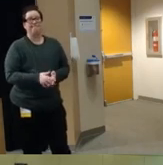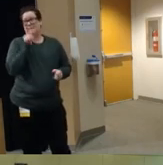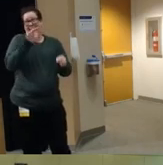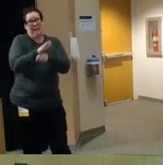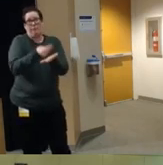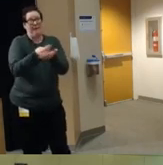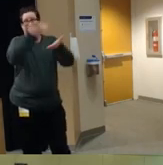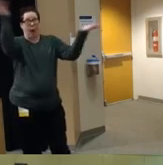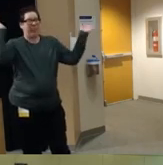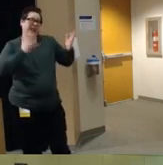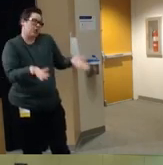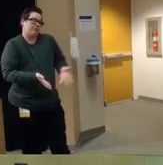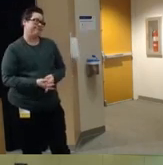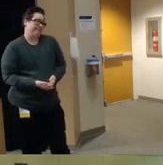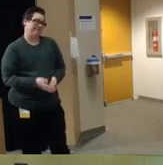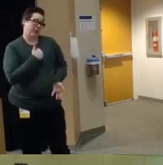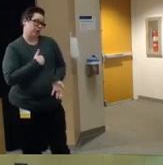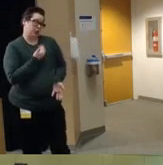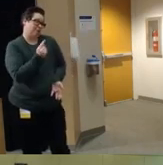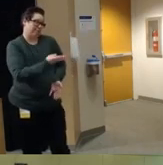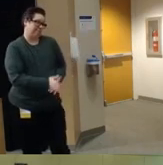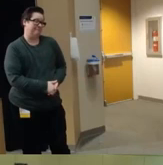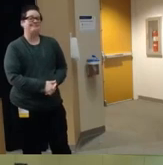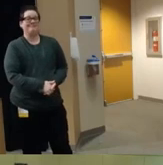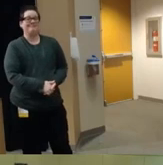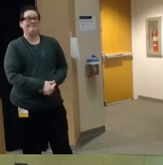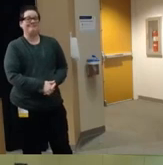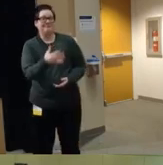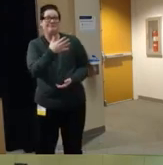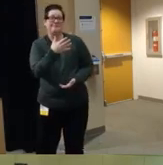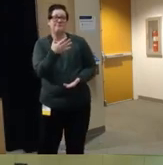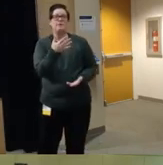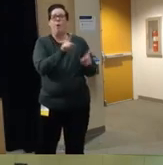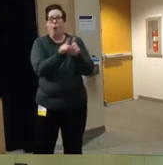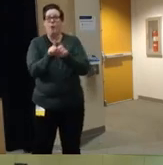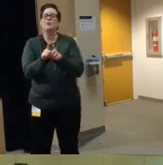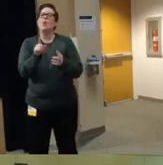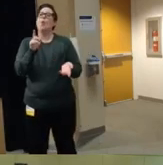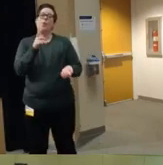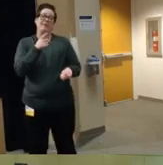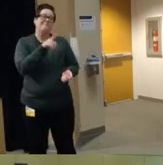there for it um and you know also you know you run into institutional and local um resistance